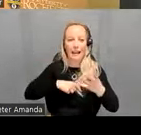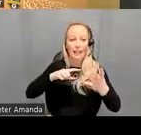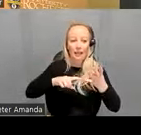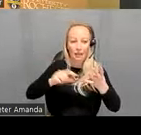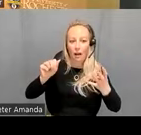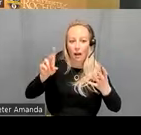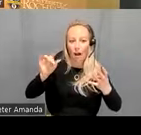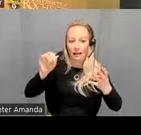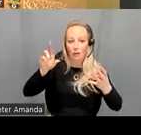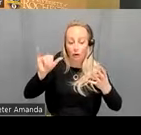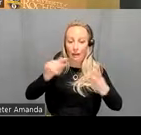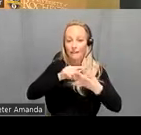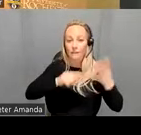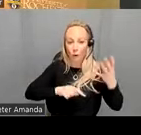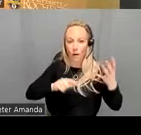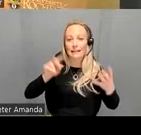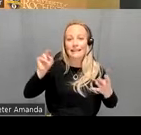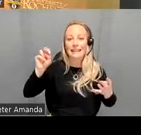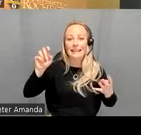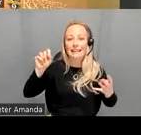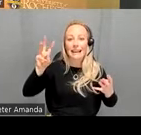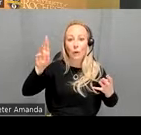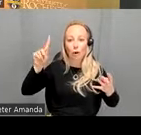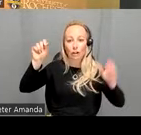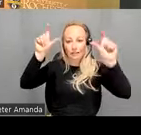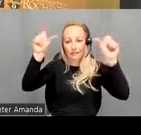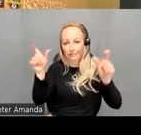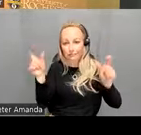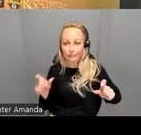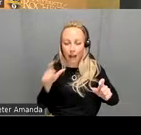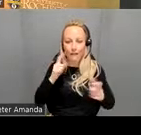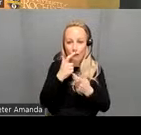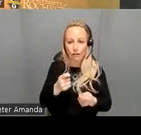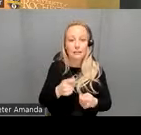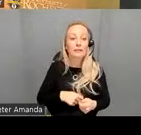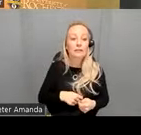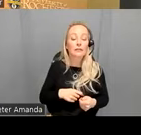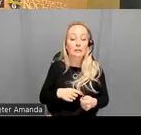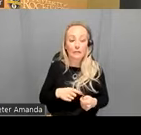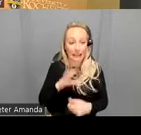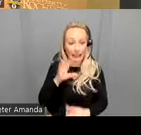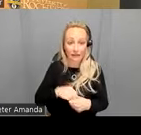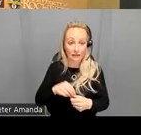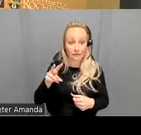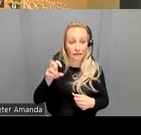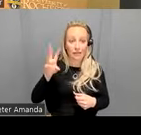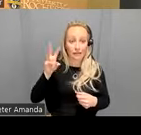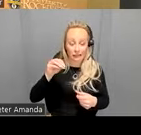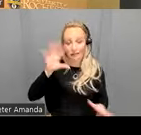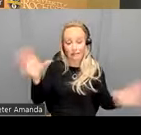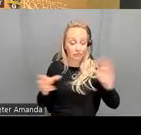are the four networks of Interest so in addition to the 360 cortical regions I just showed you um